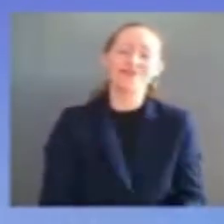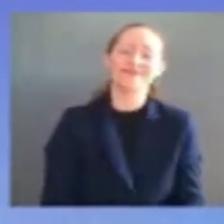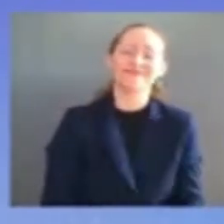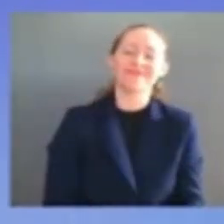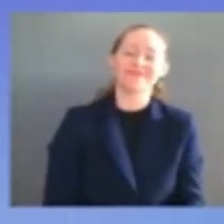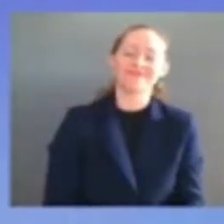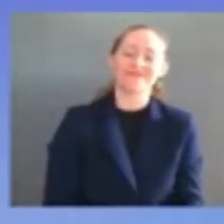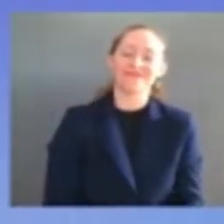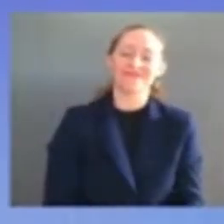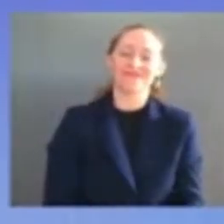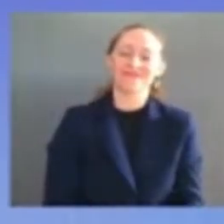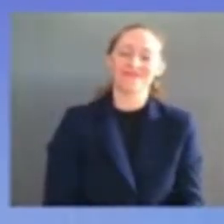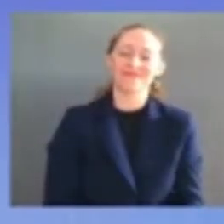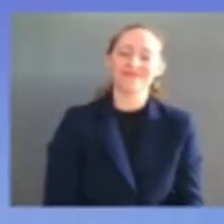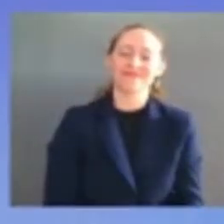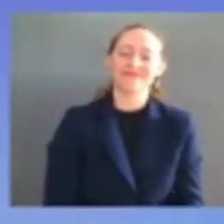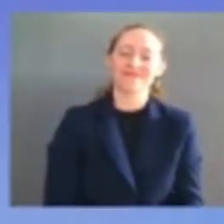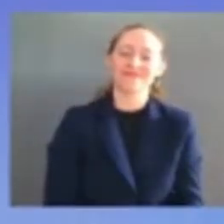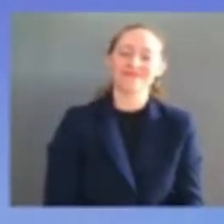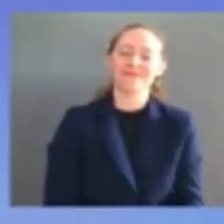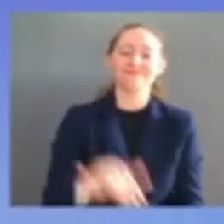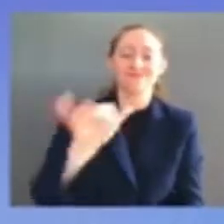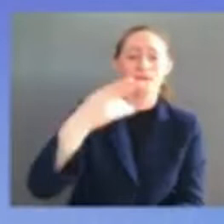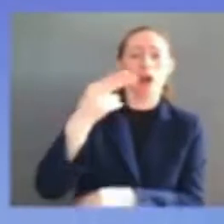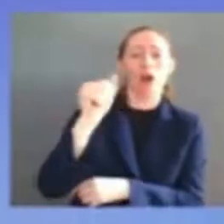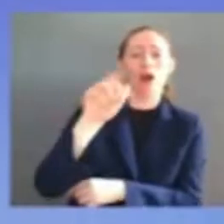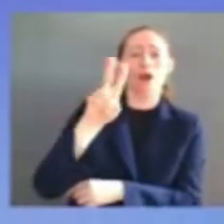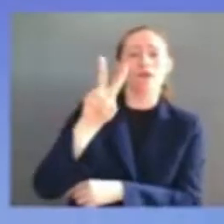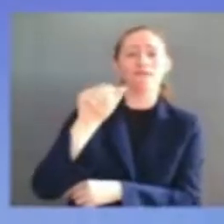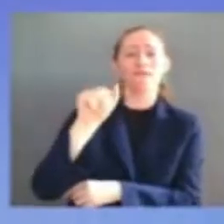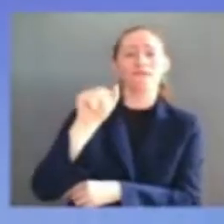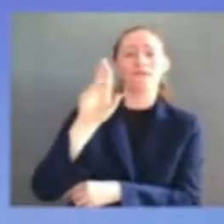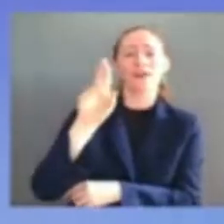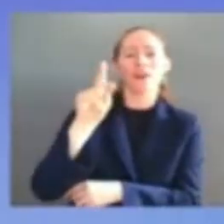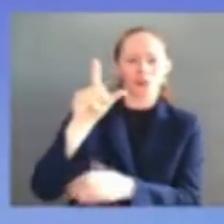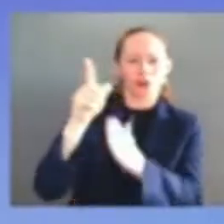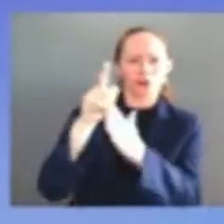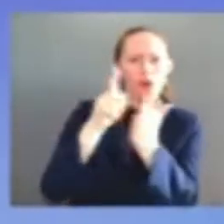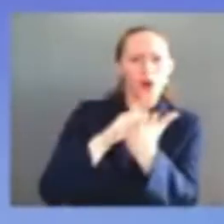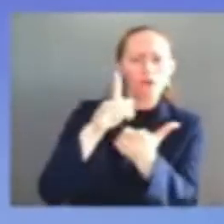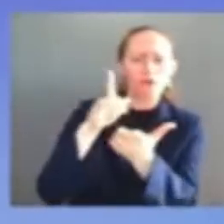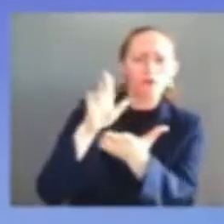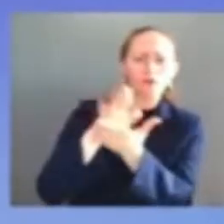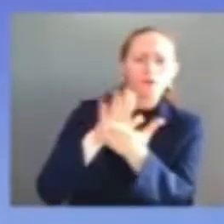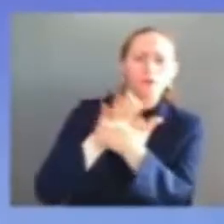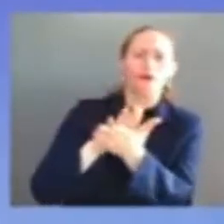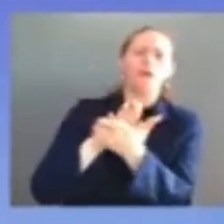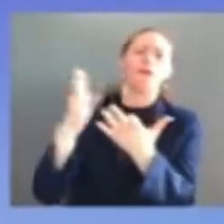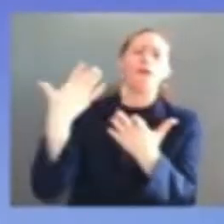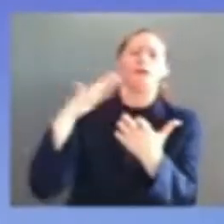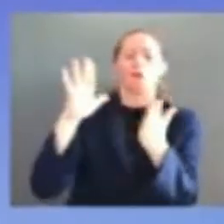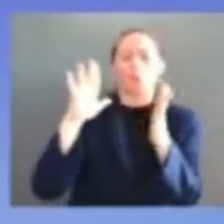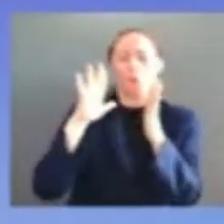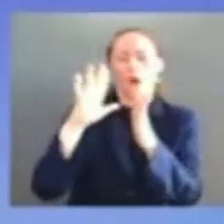been blessed to have since graduation thank you i have too many friends to name but please know